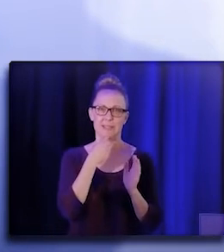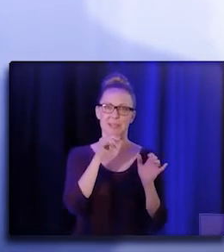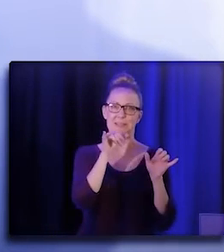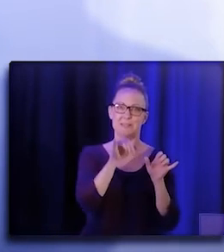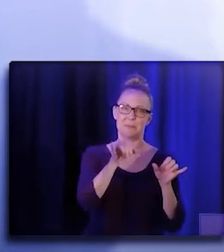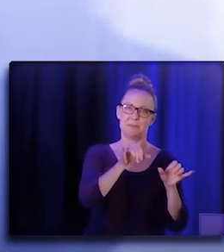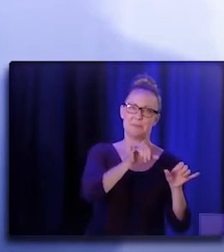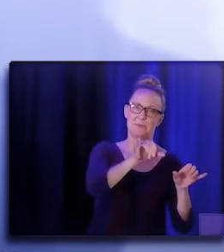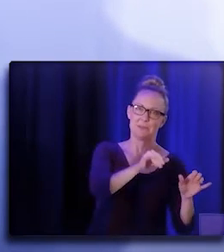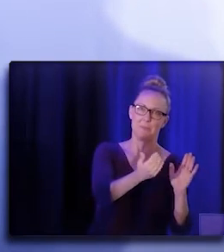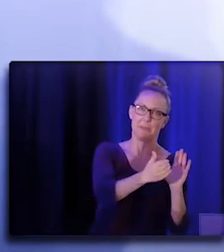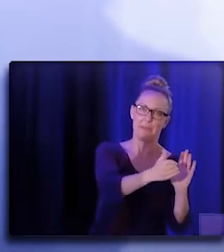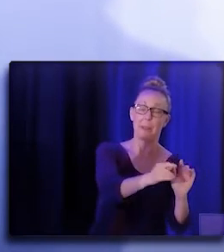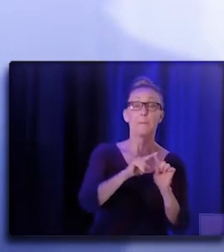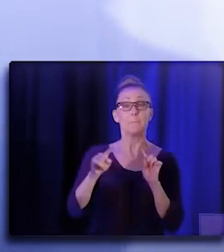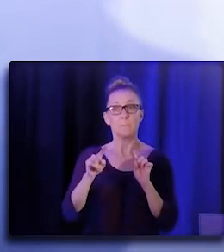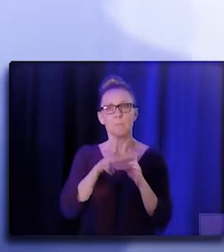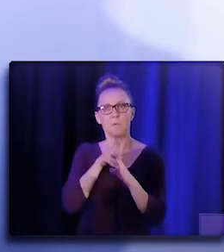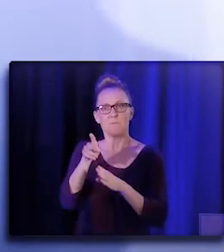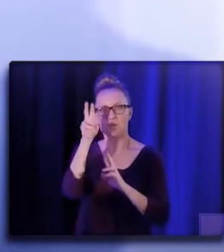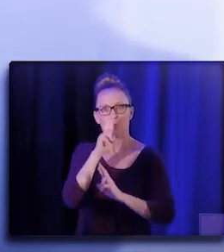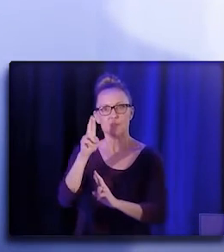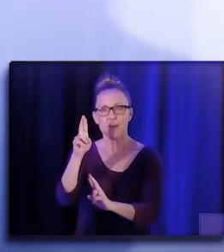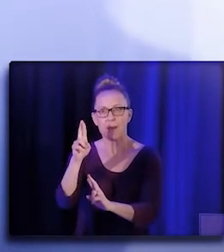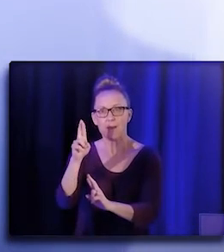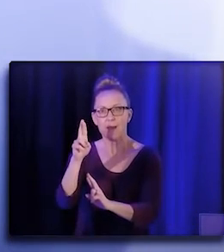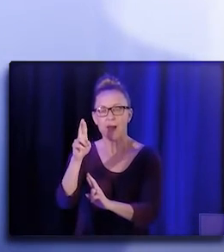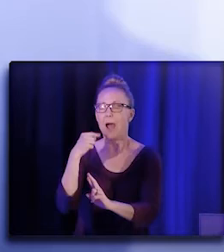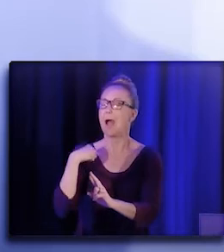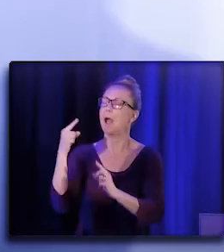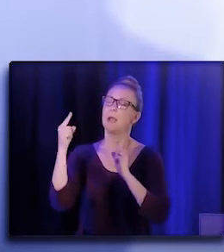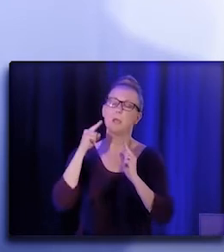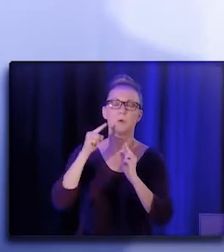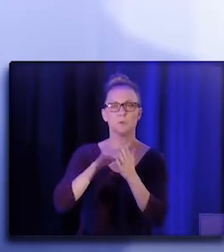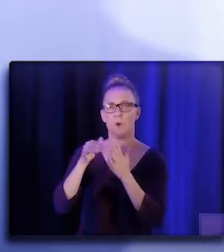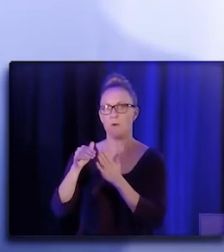but, you know, professional respect is what I hear when 60% of the community health workers